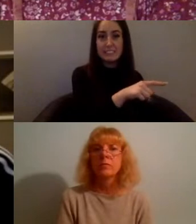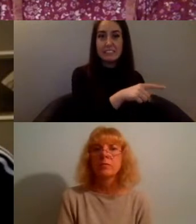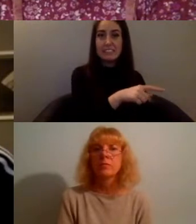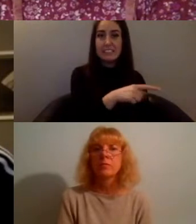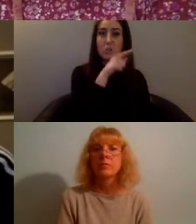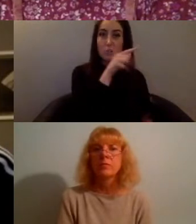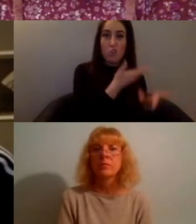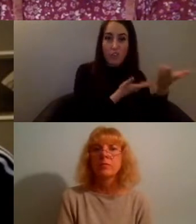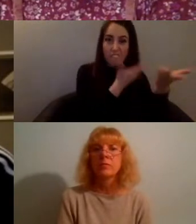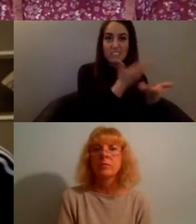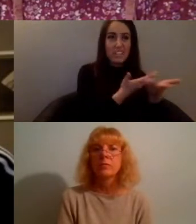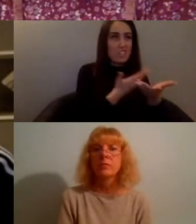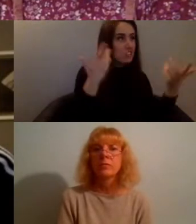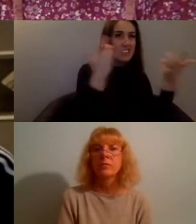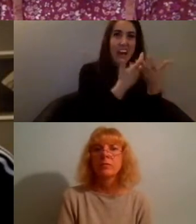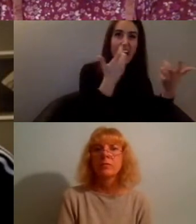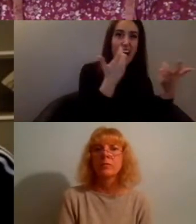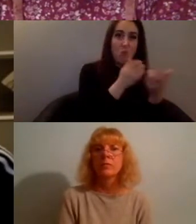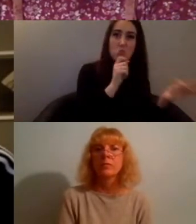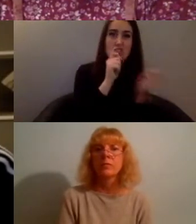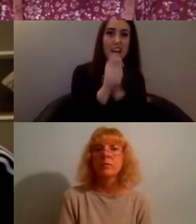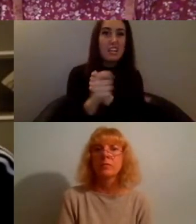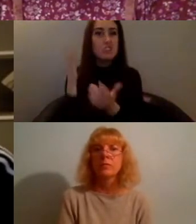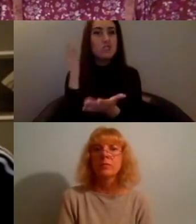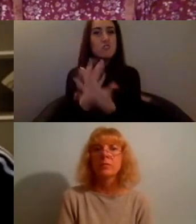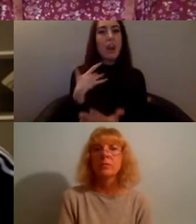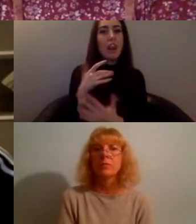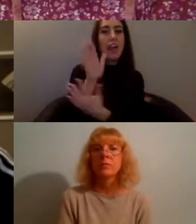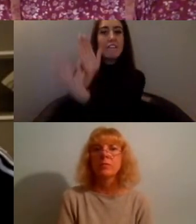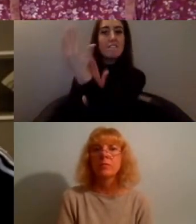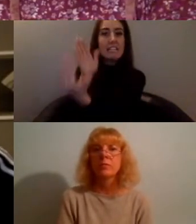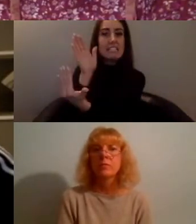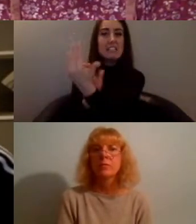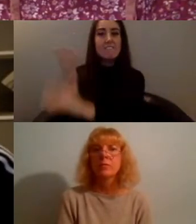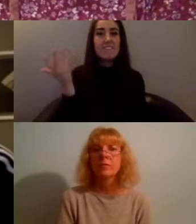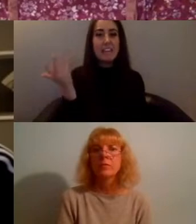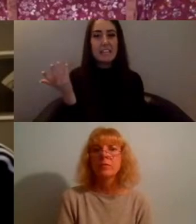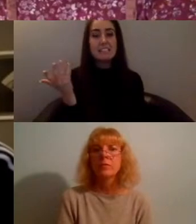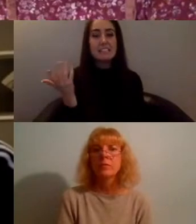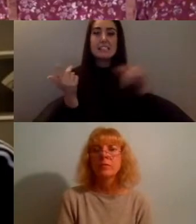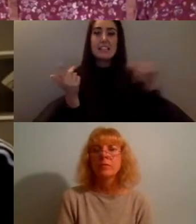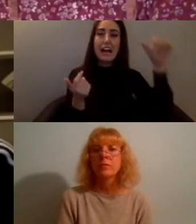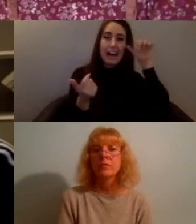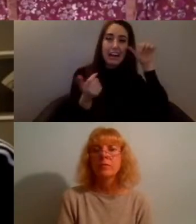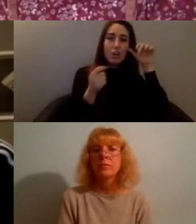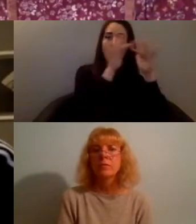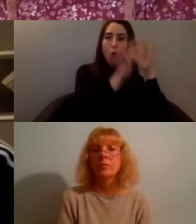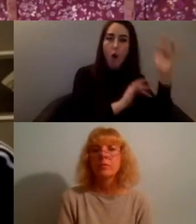and so much activism online imagines futures that are you know potential for